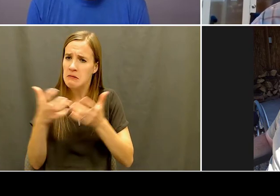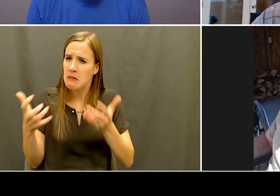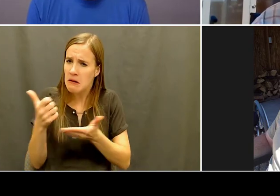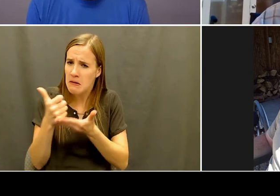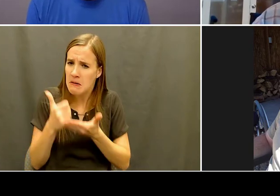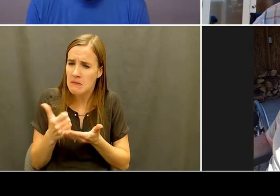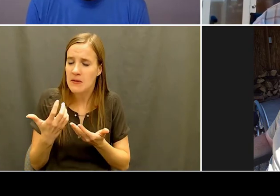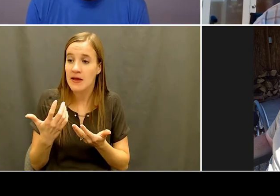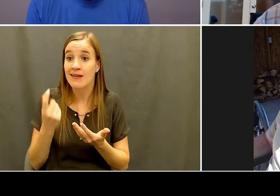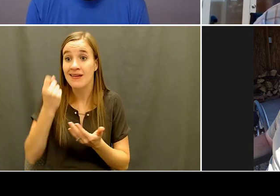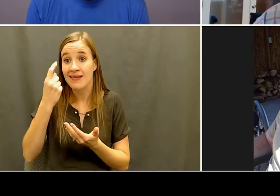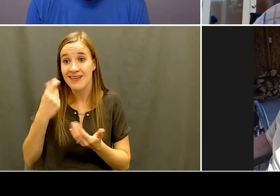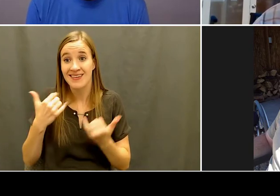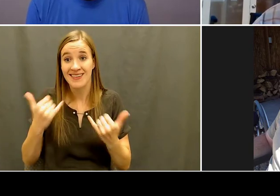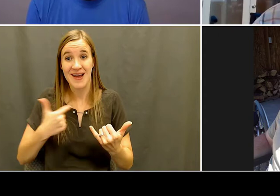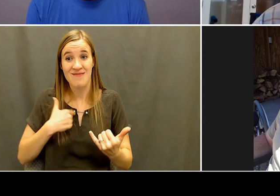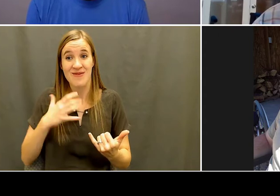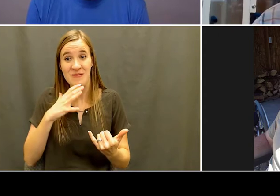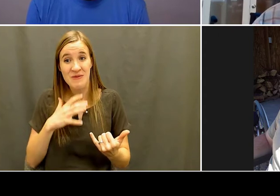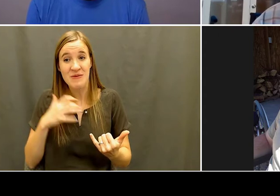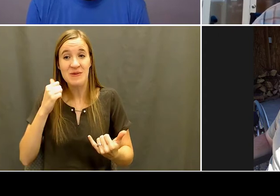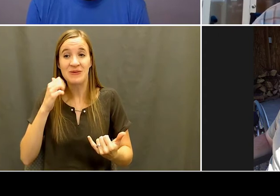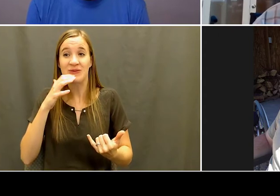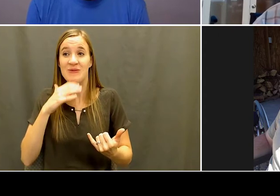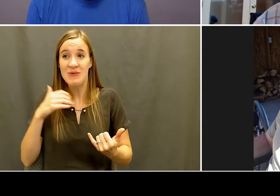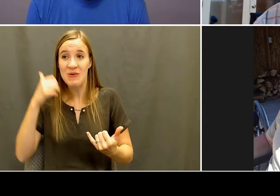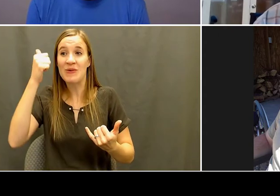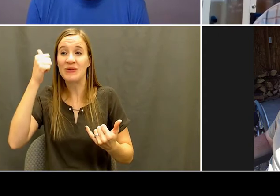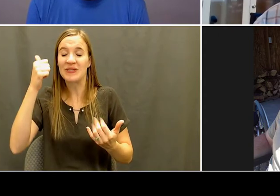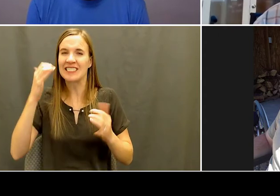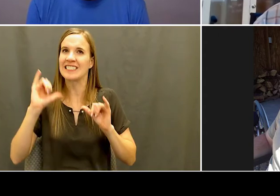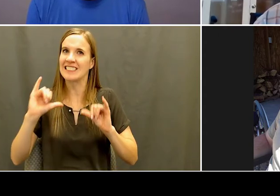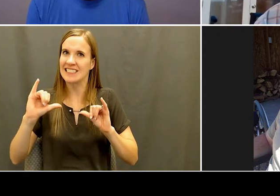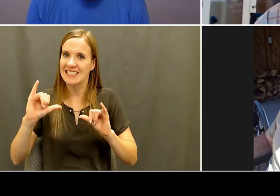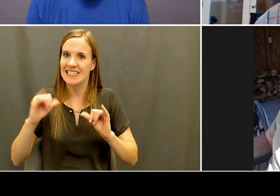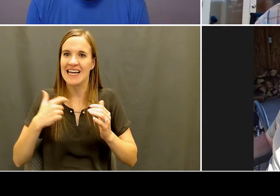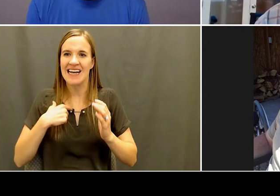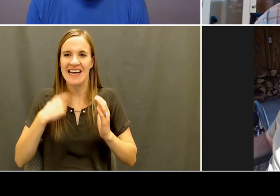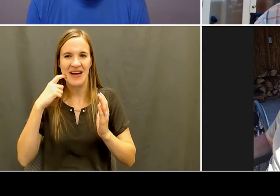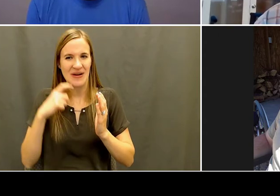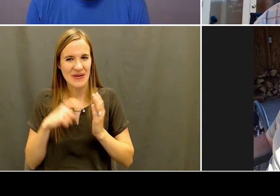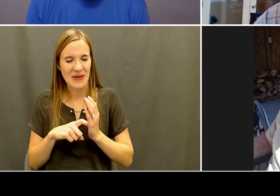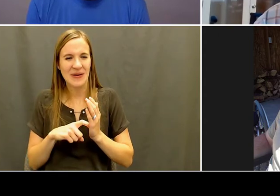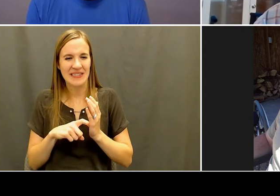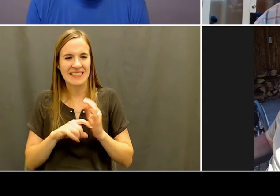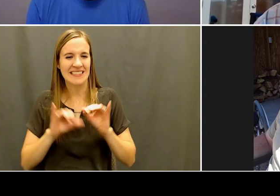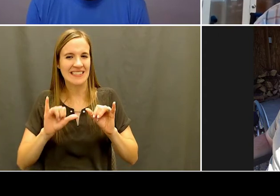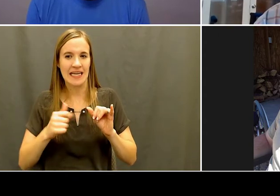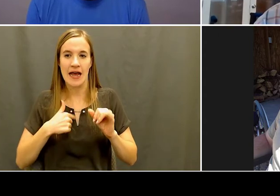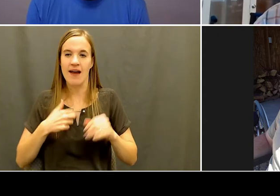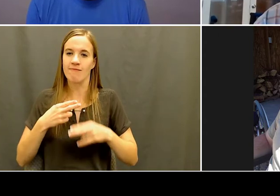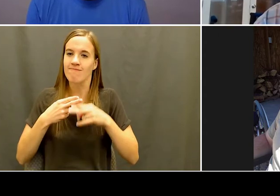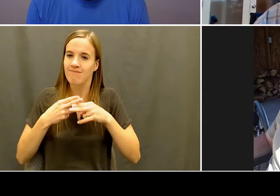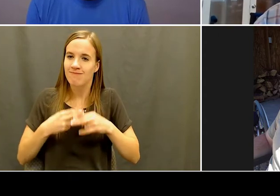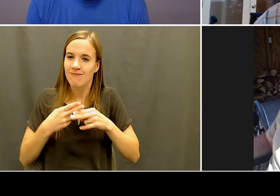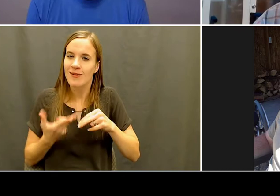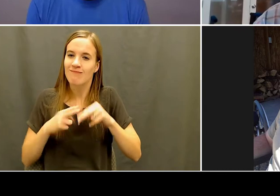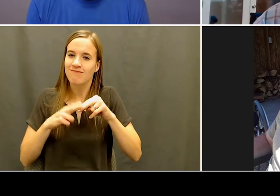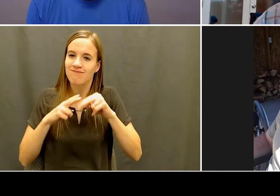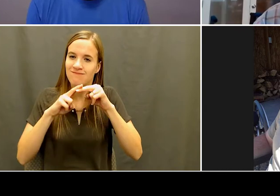to watch that a little bit. But you know, it's I am I try